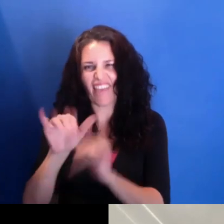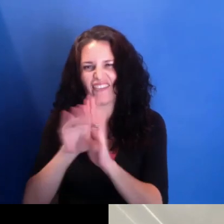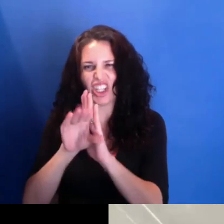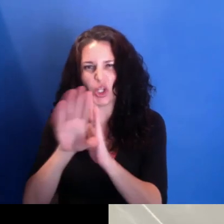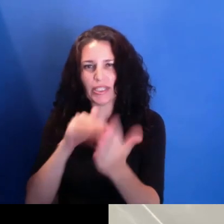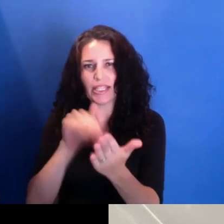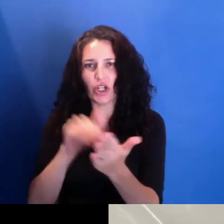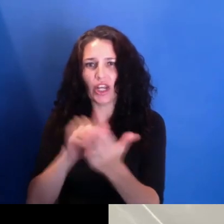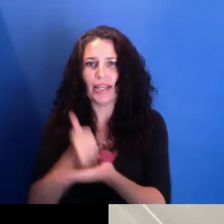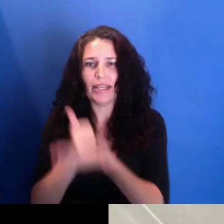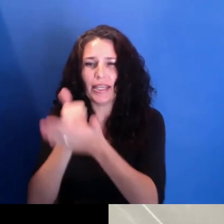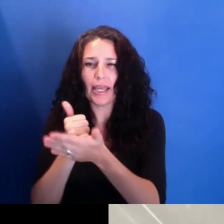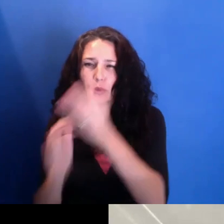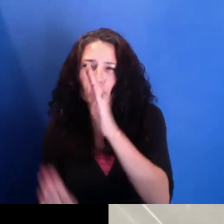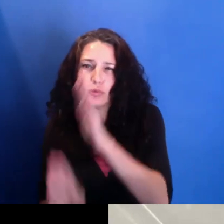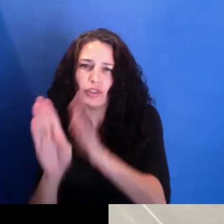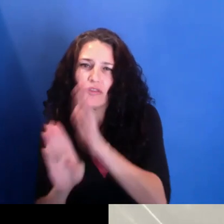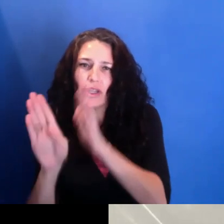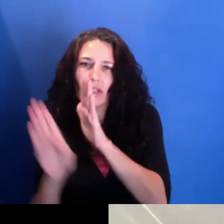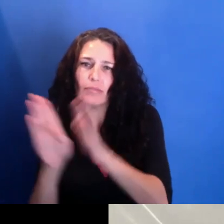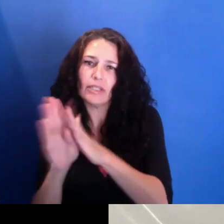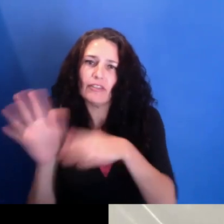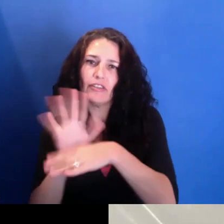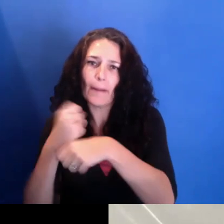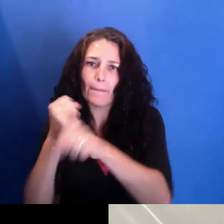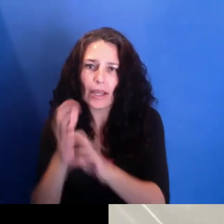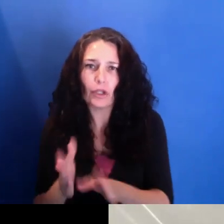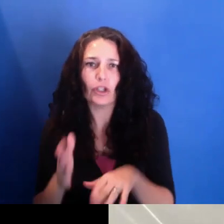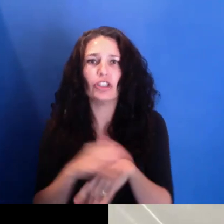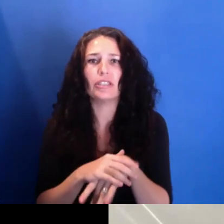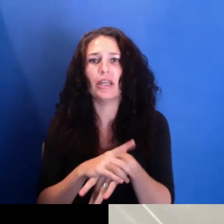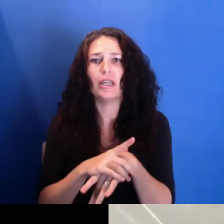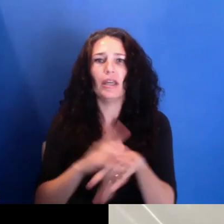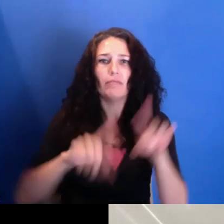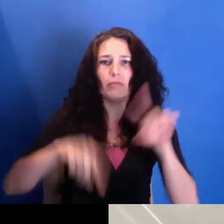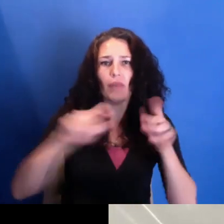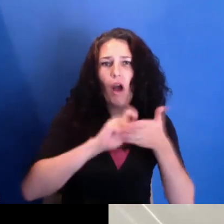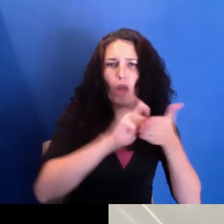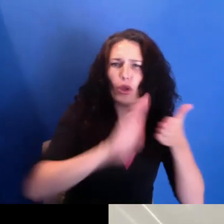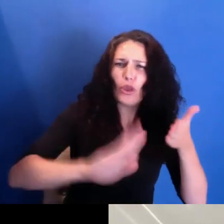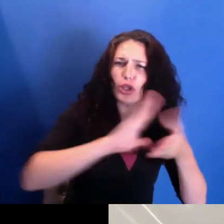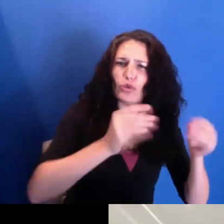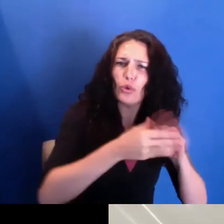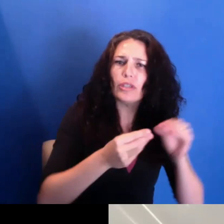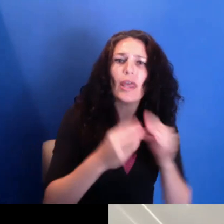including the Precious Places Community History Project, Muslim Voices in Philadelphia, and the Great